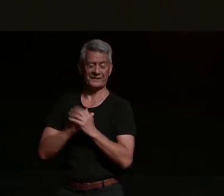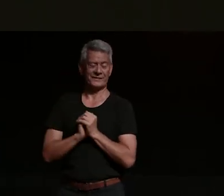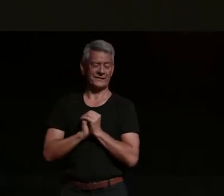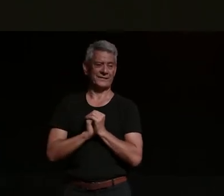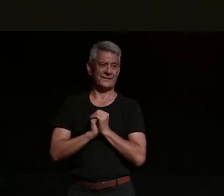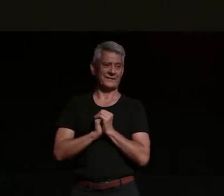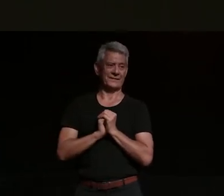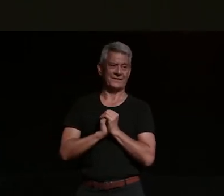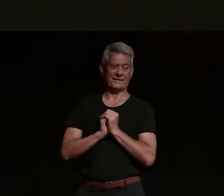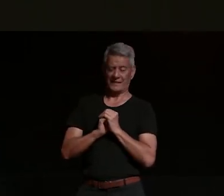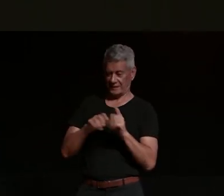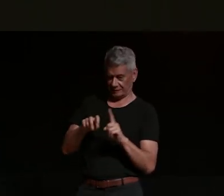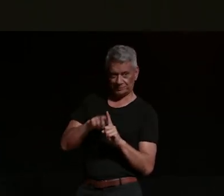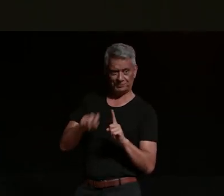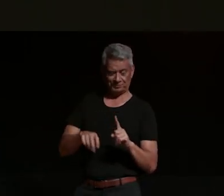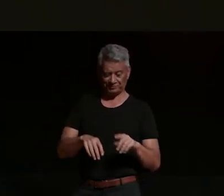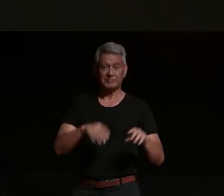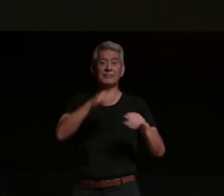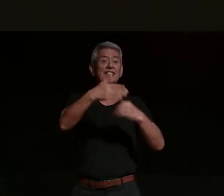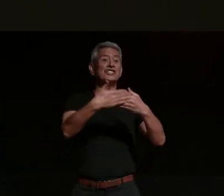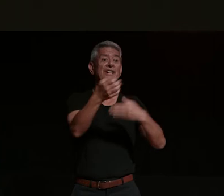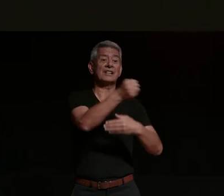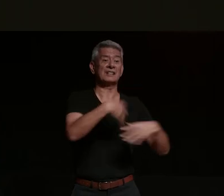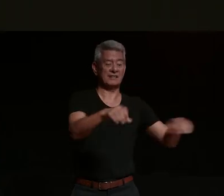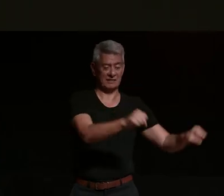we kick straight off i pulled the bike out of the shed and i'm showing how to kickstart it